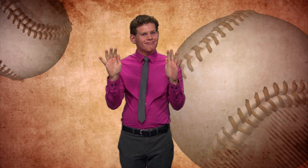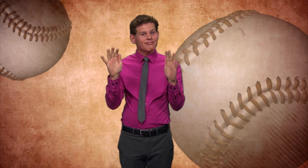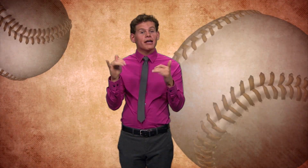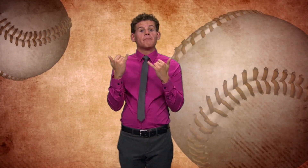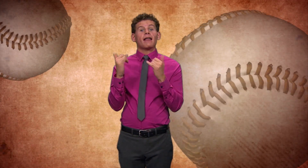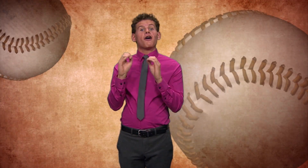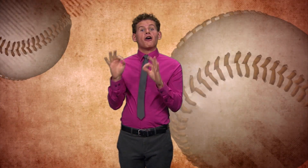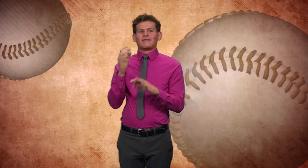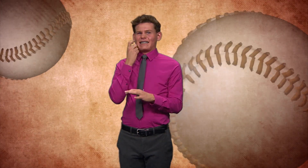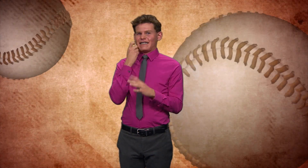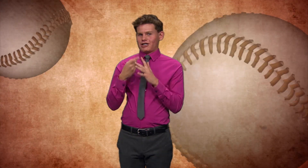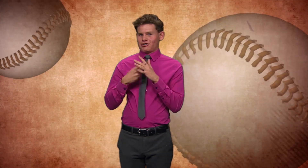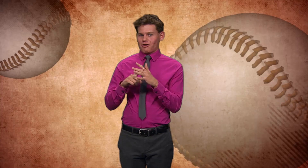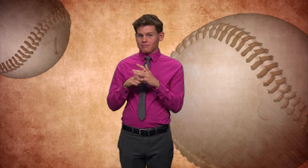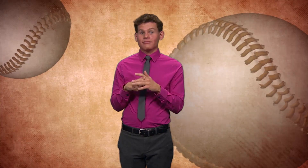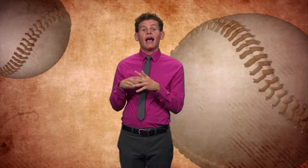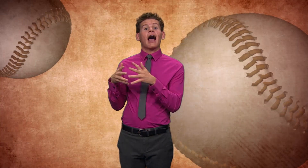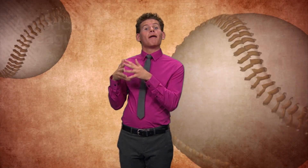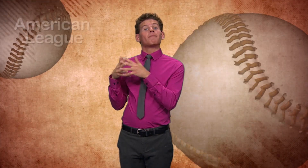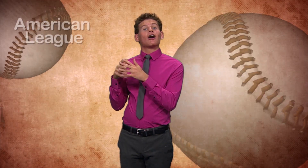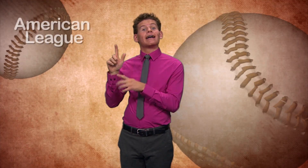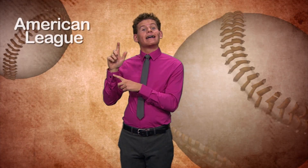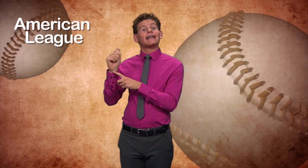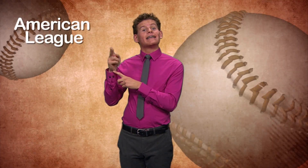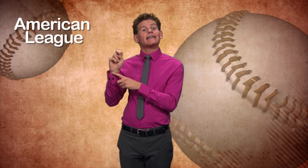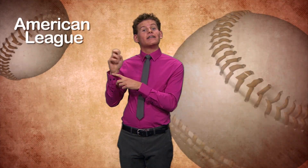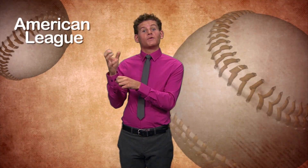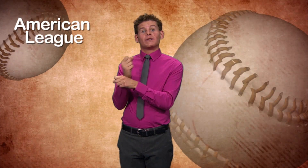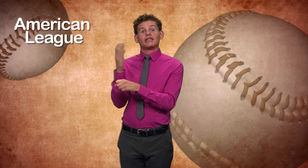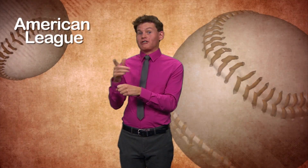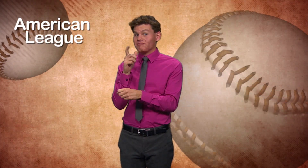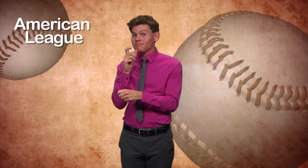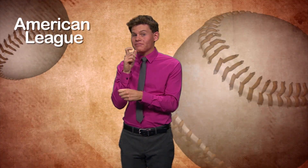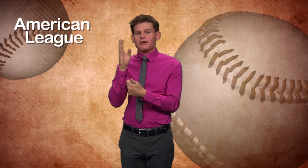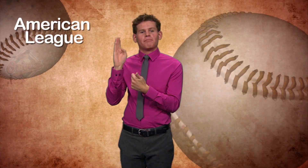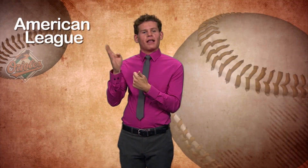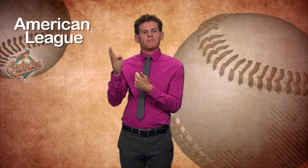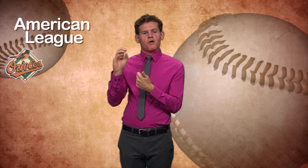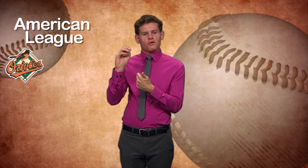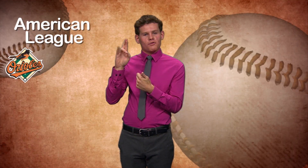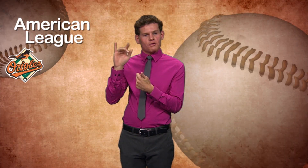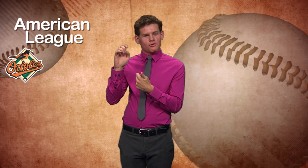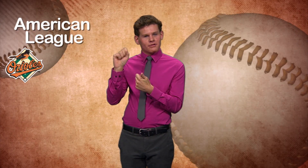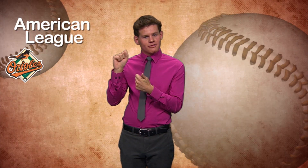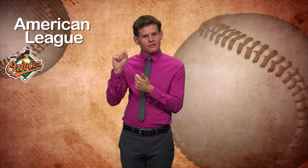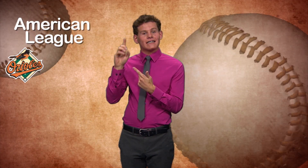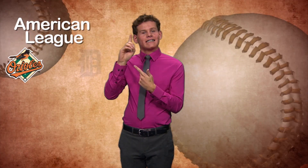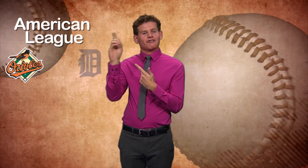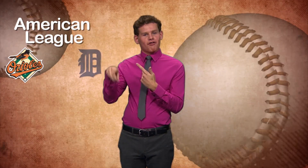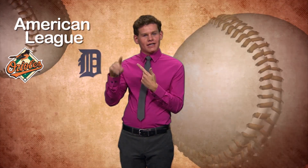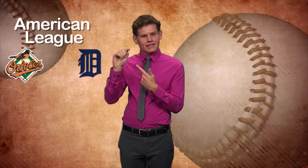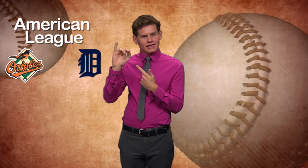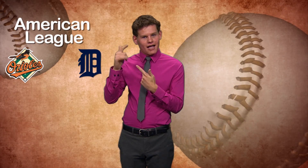playoffs just started. The American League division winners are: Baltimore Orioles,